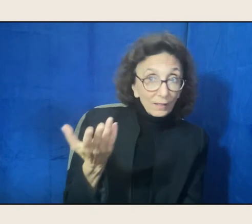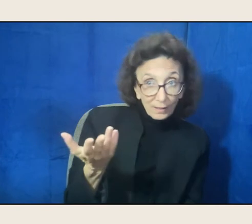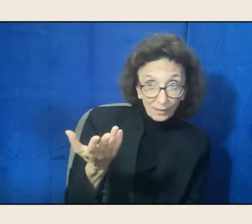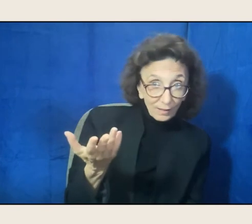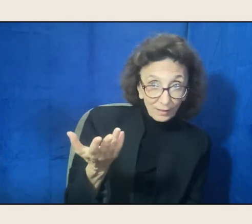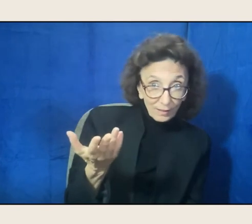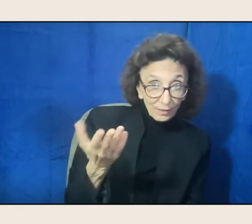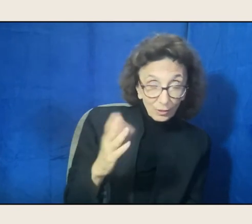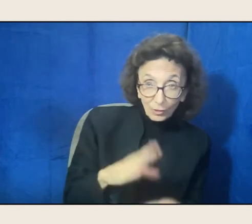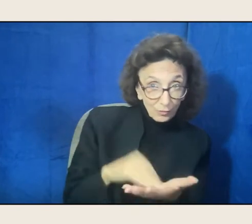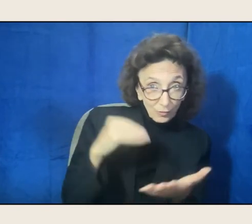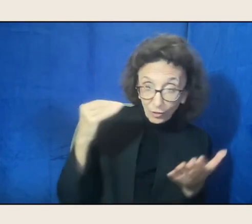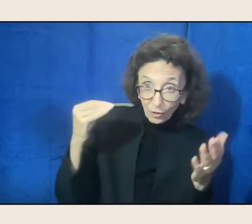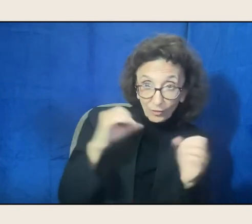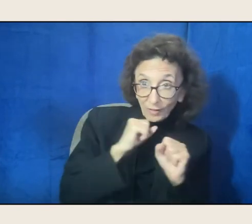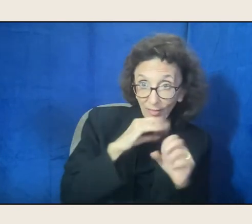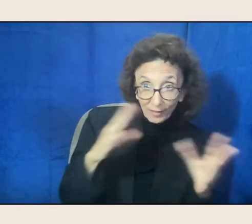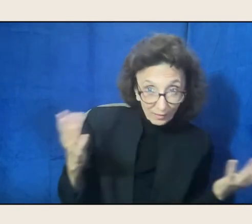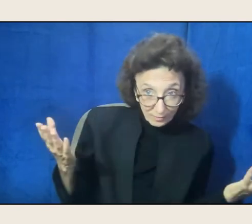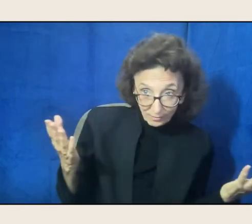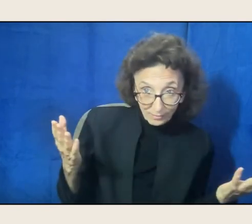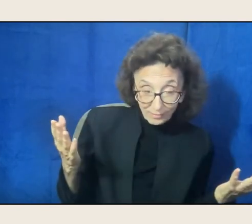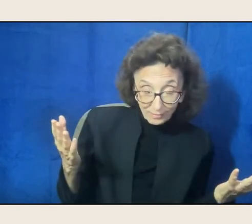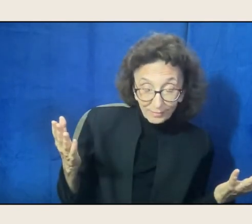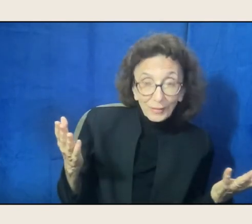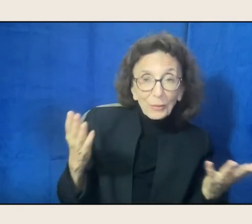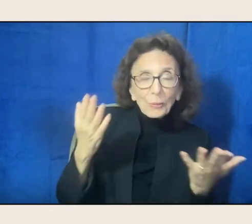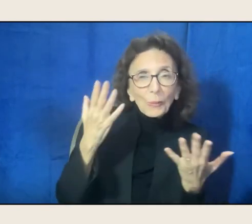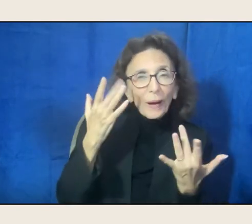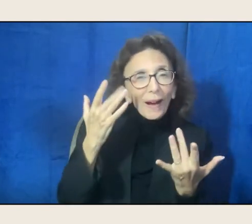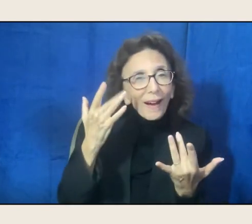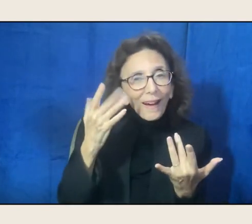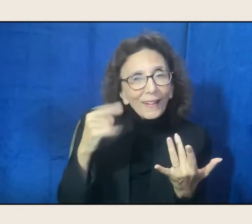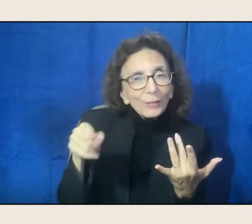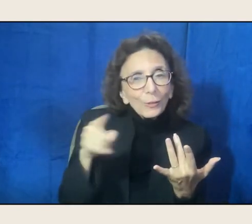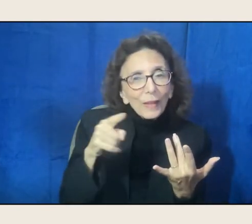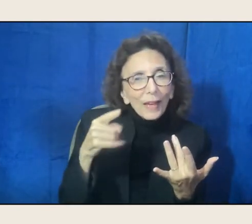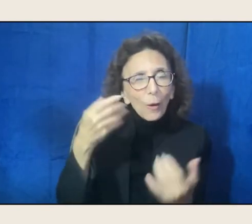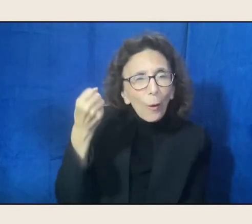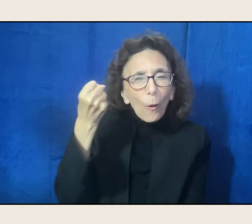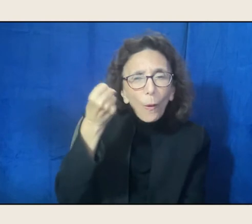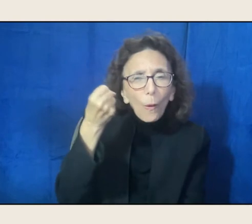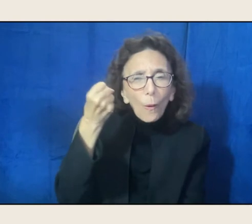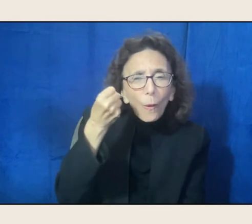Haven't people, and why do they hang on, people hang onto these stereotypes?